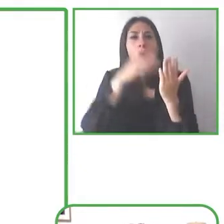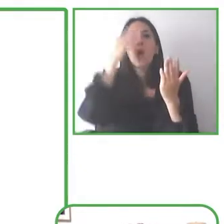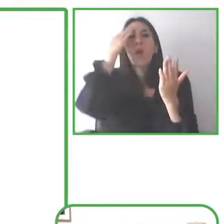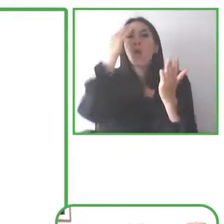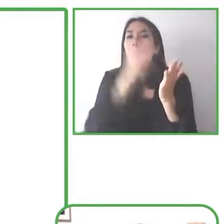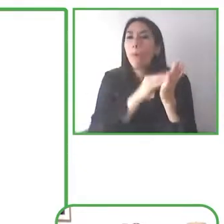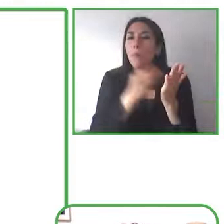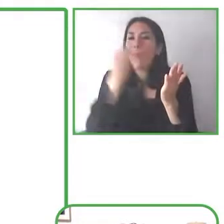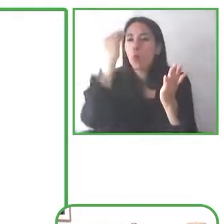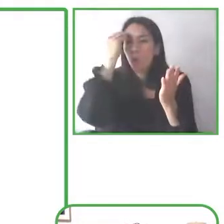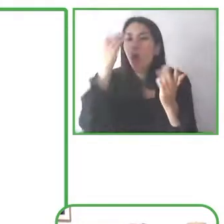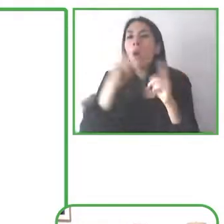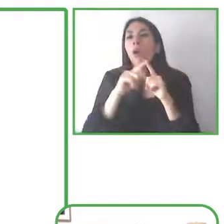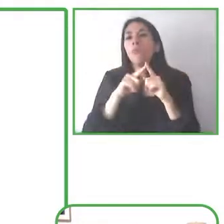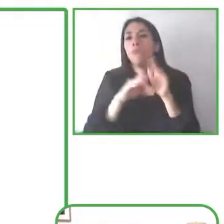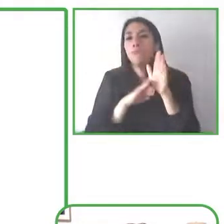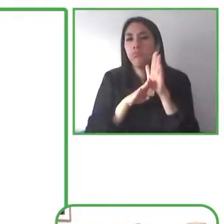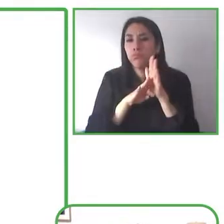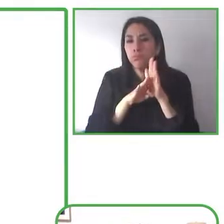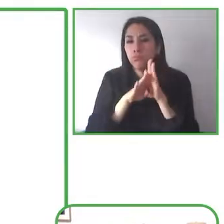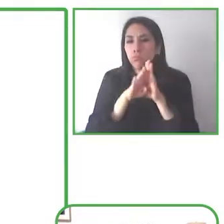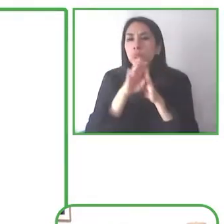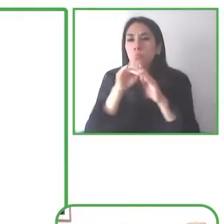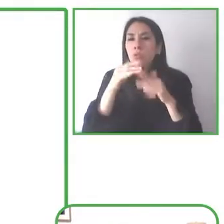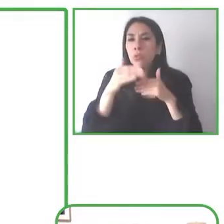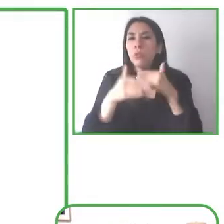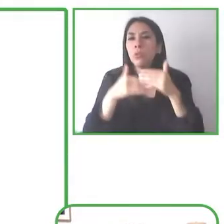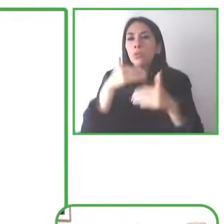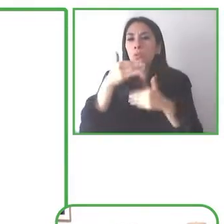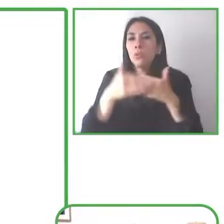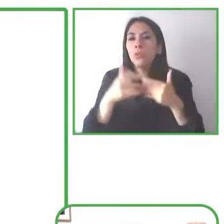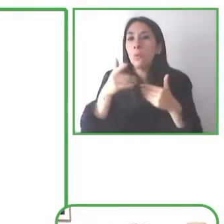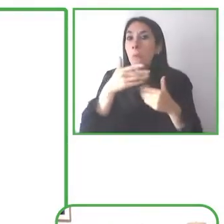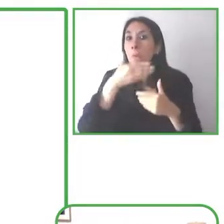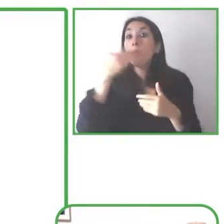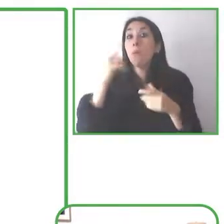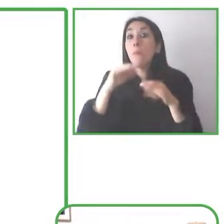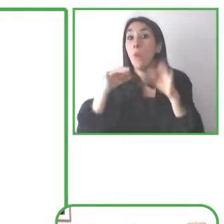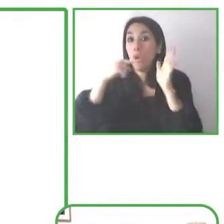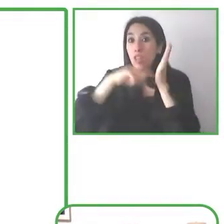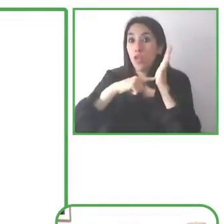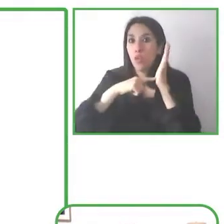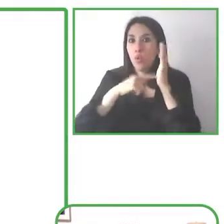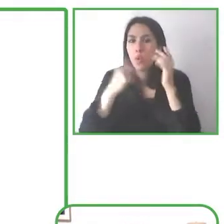text-to-speech magnification contrast adjustments and colour inversion larger